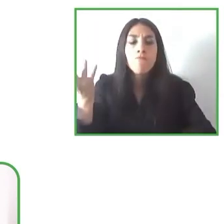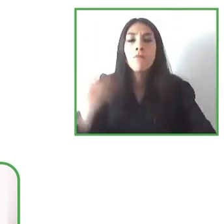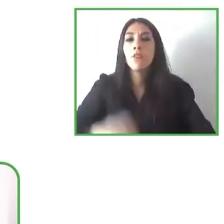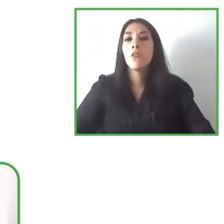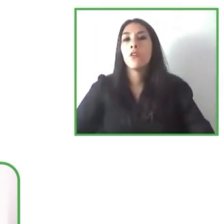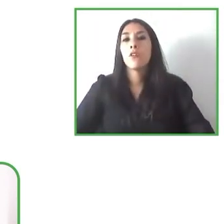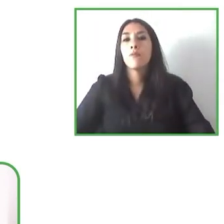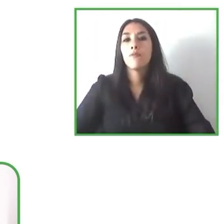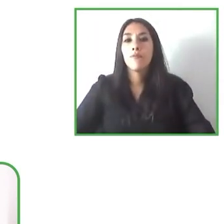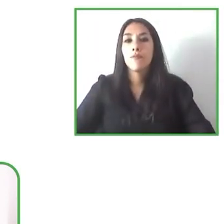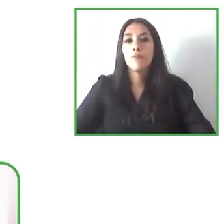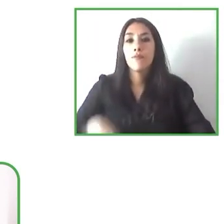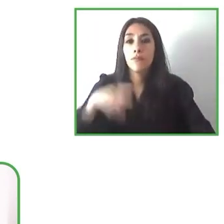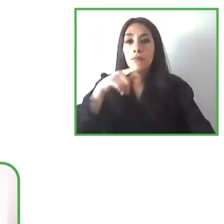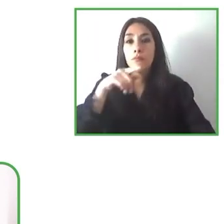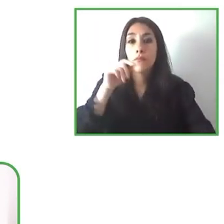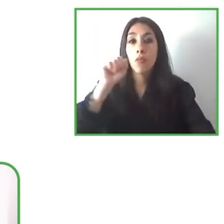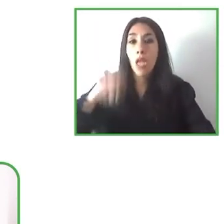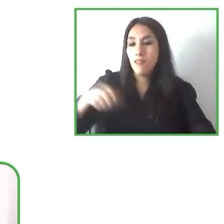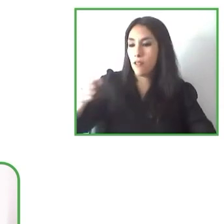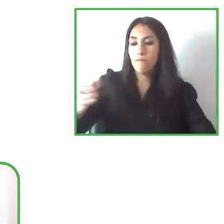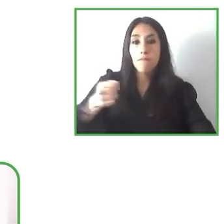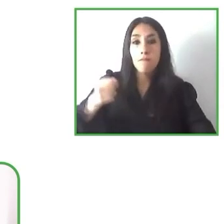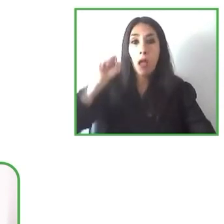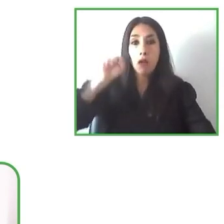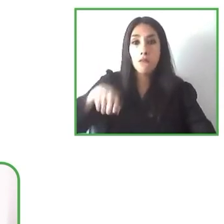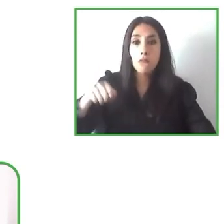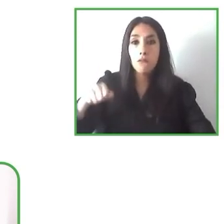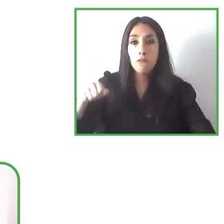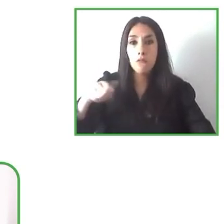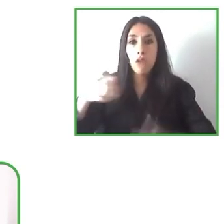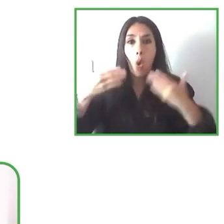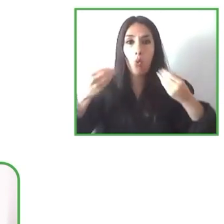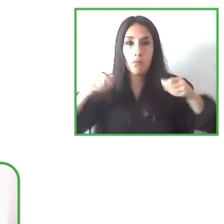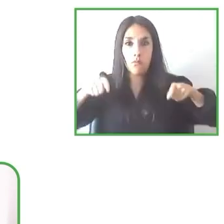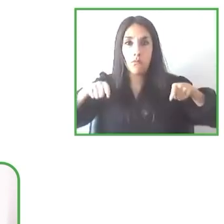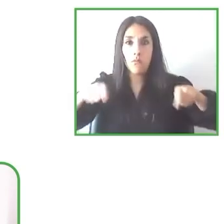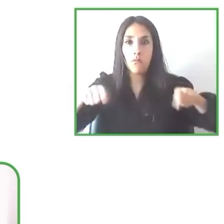so they don't have to use a joystick when handling their